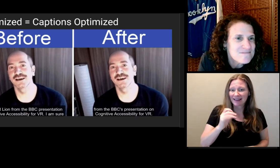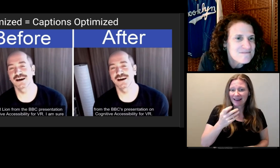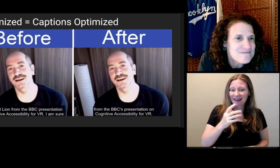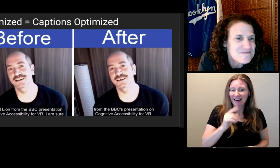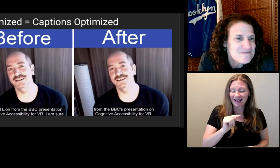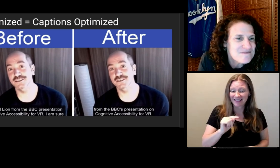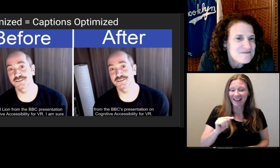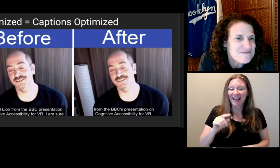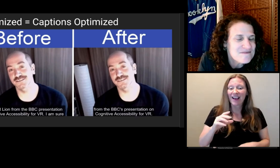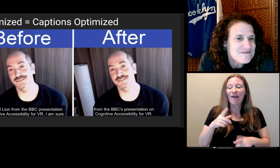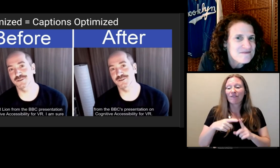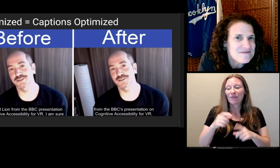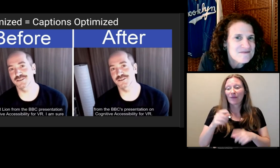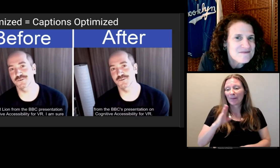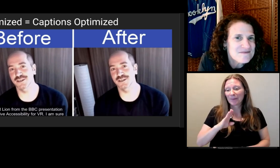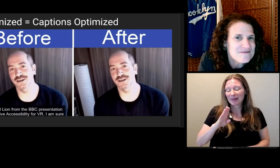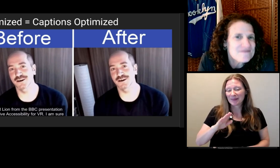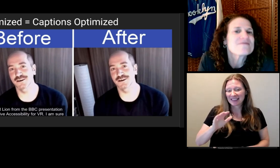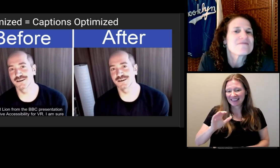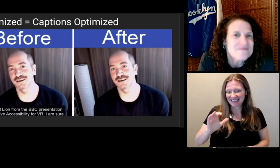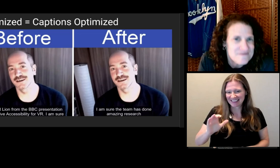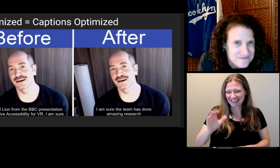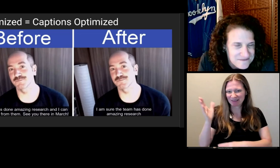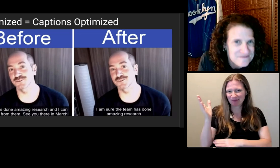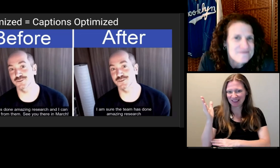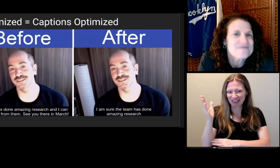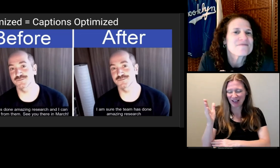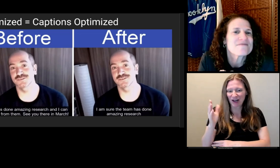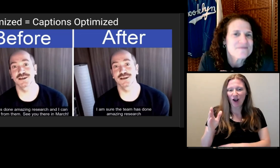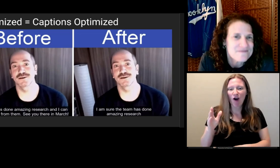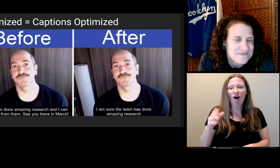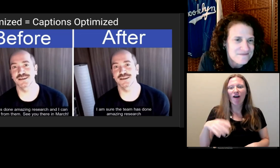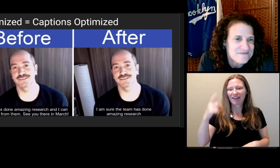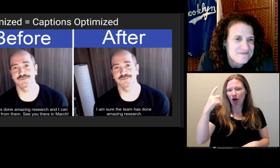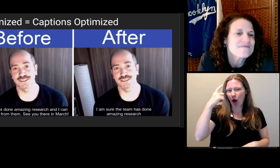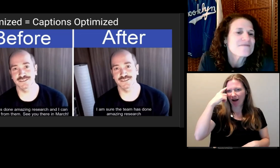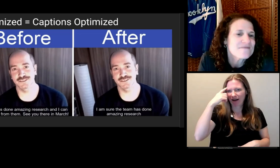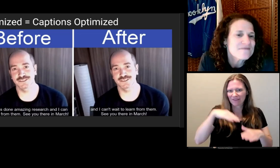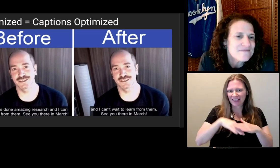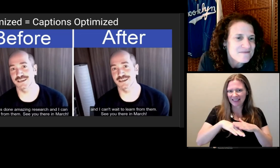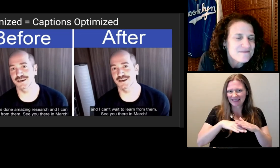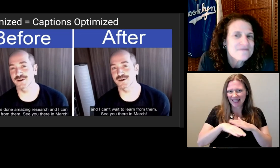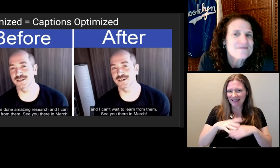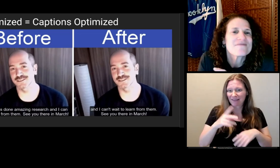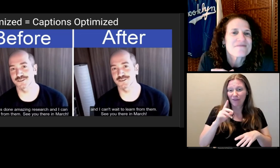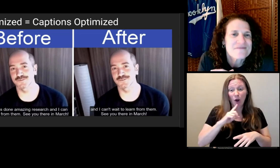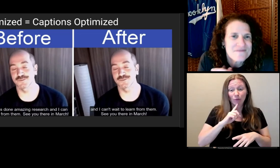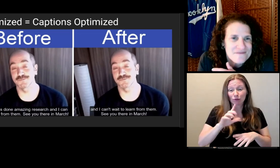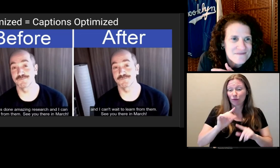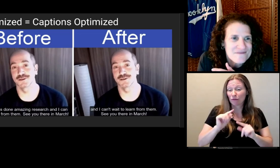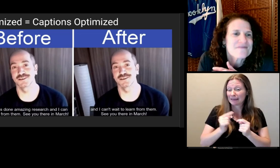on Cognitive Accessibility for VR. I'm sure the team has done amazing research, and I can't wait to learn from them.